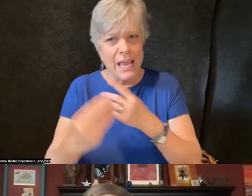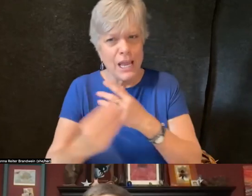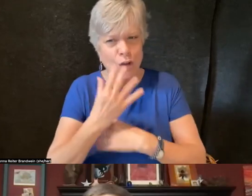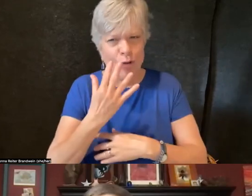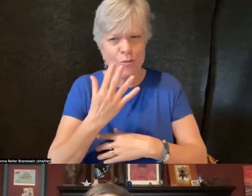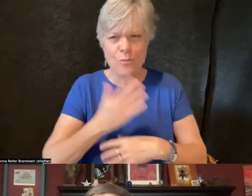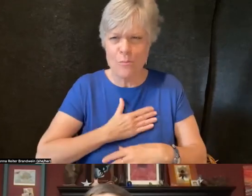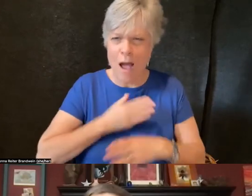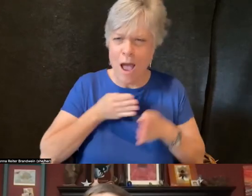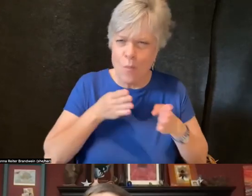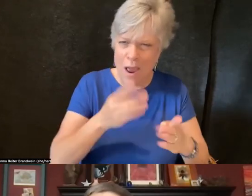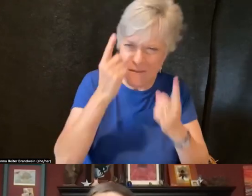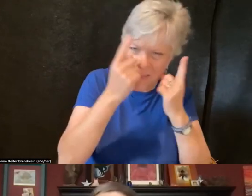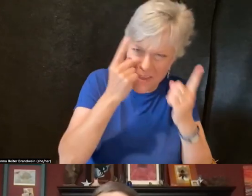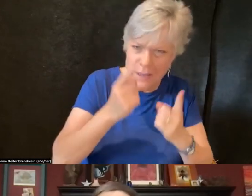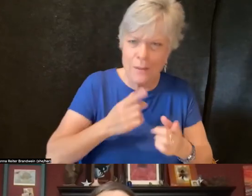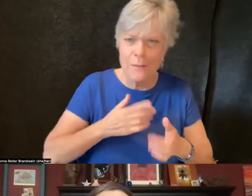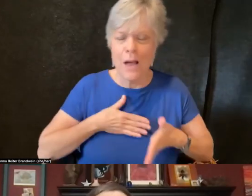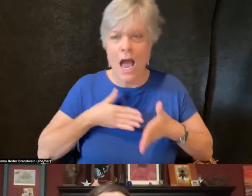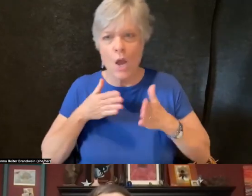my way of being and moving through space,